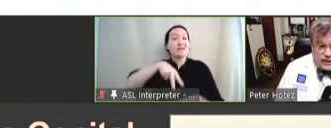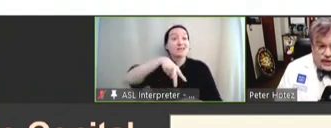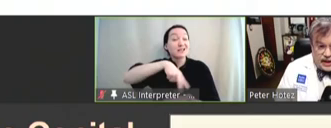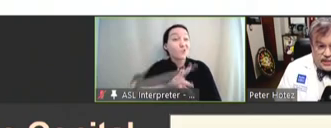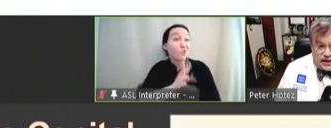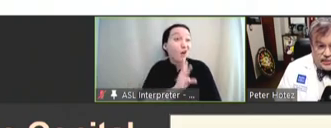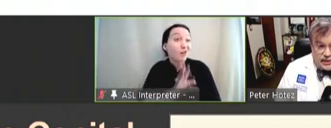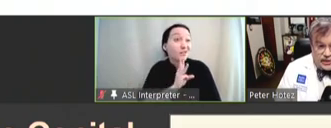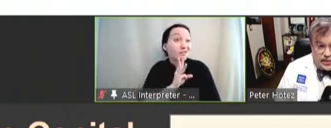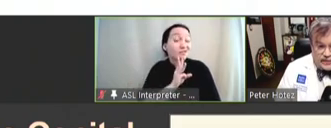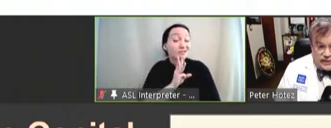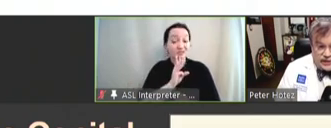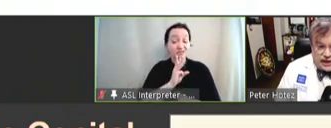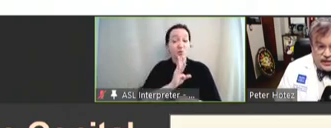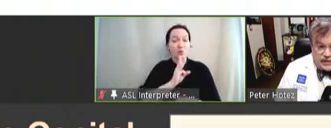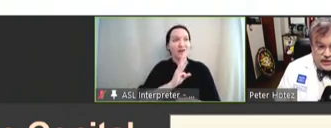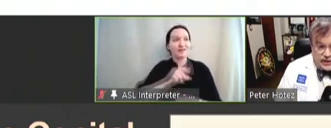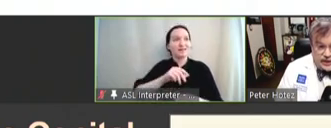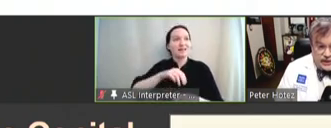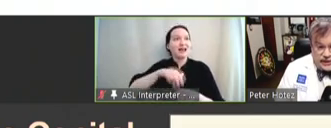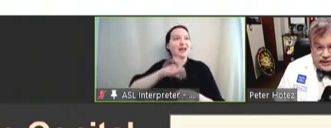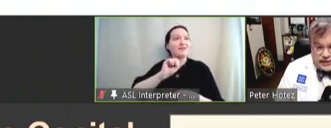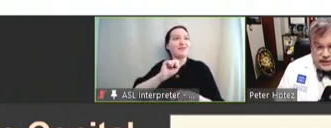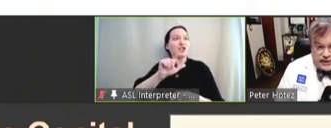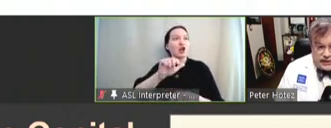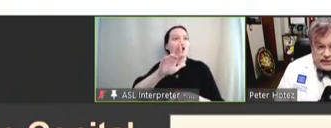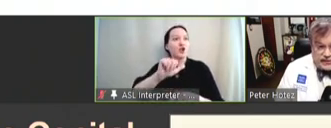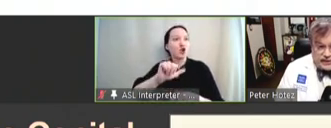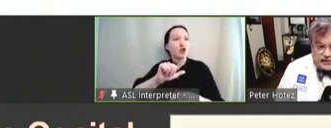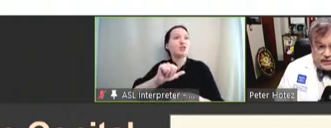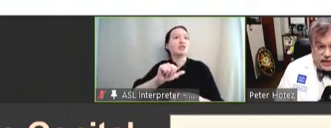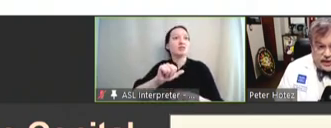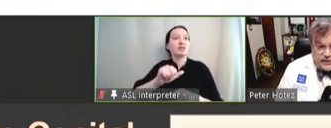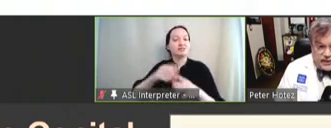contaminated with the larval cercarial stages. And it's a disease of extreme poverty,